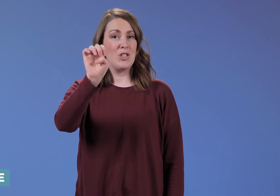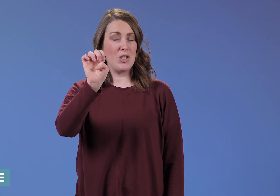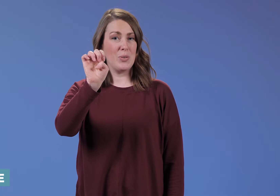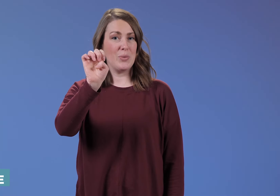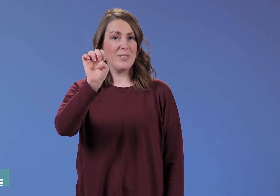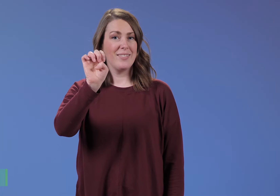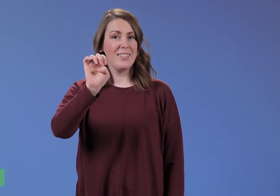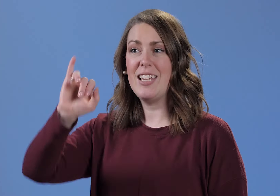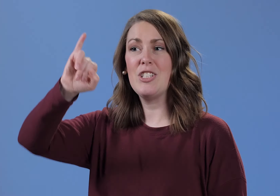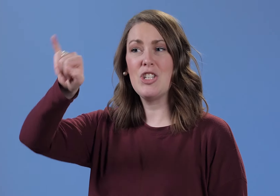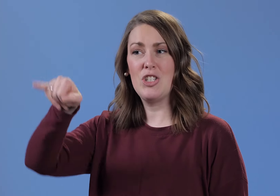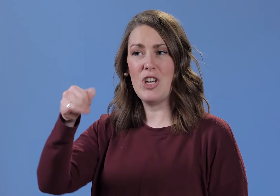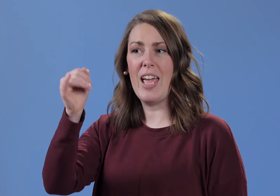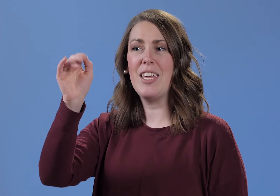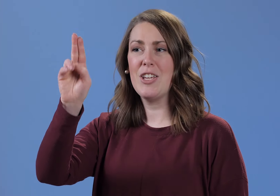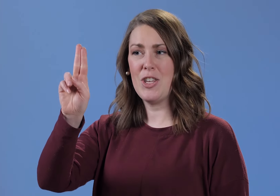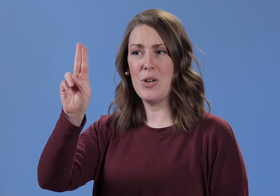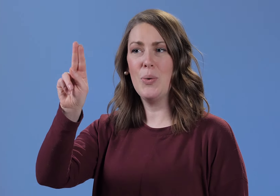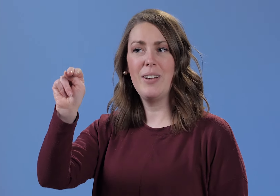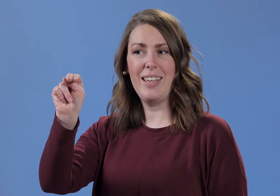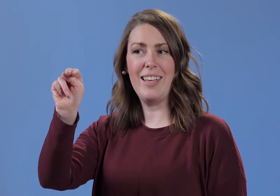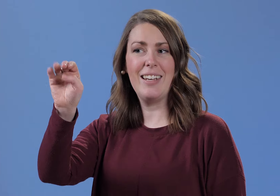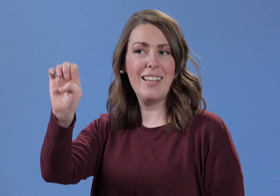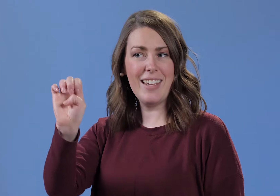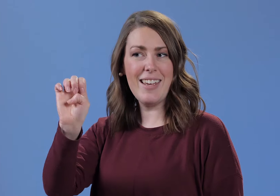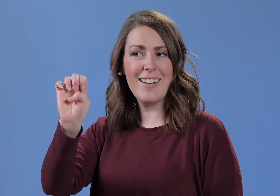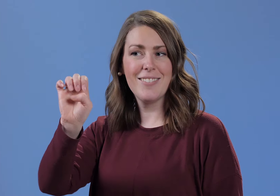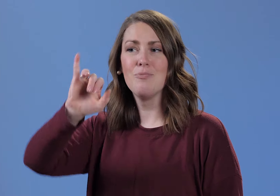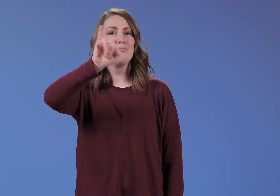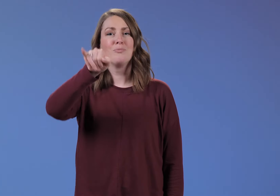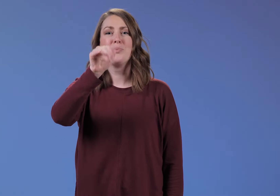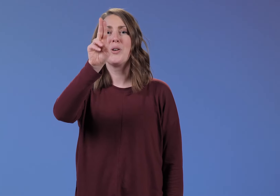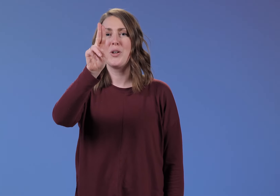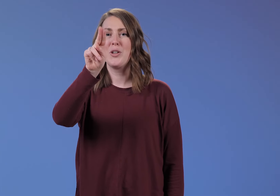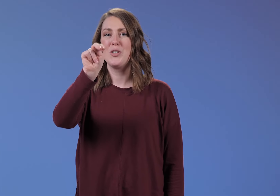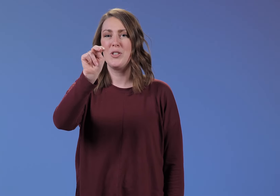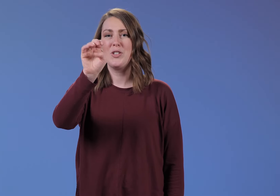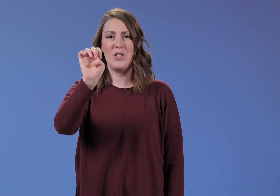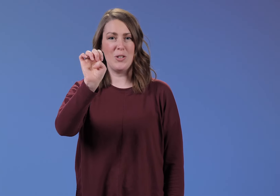JUNE It's J-U-N-E. JUNE